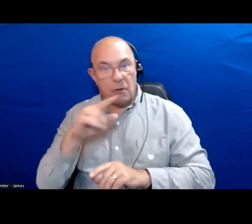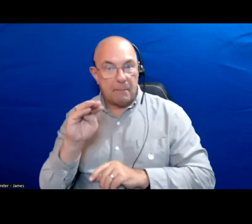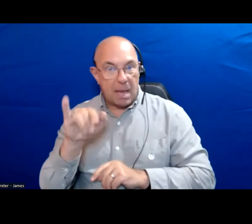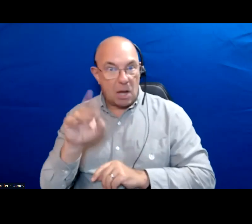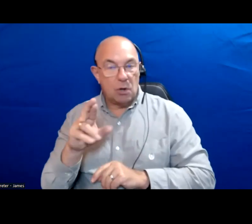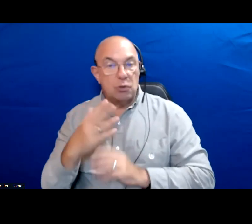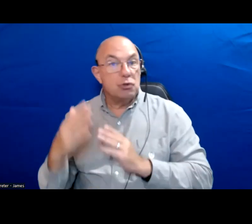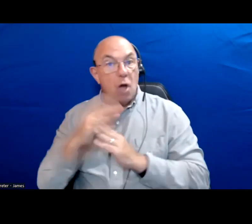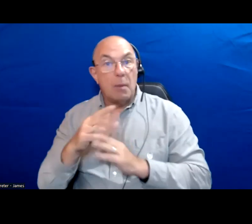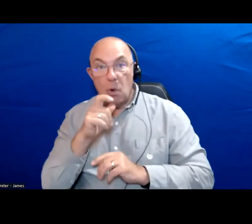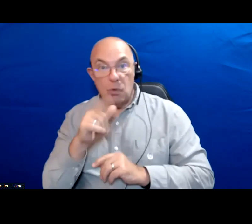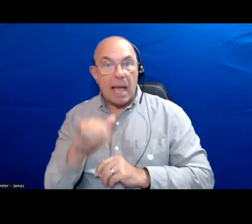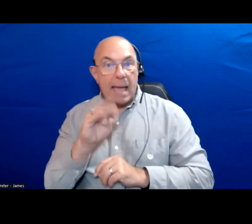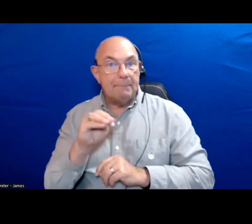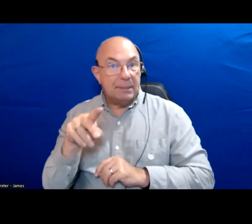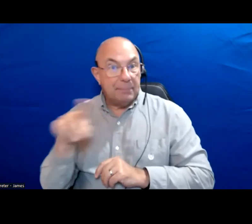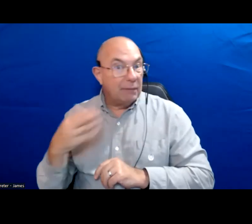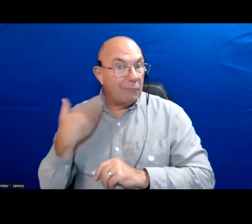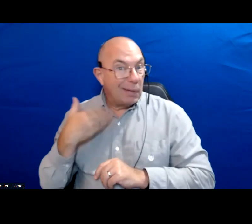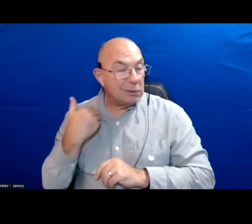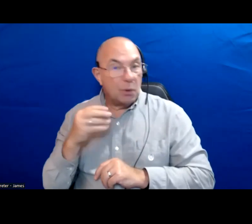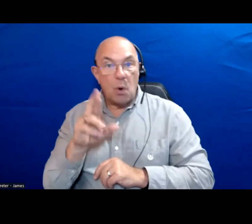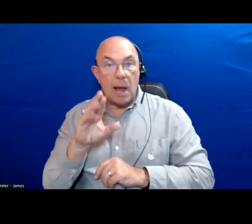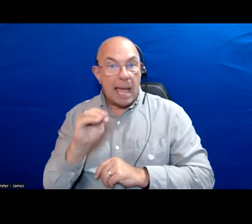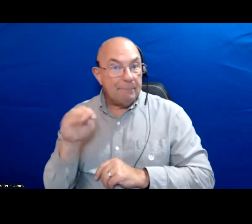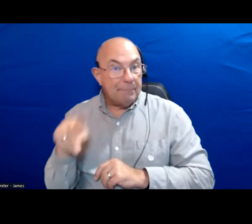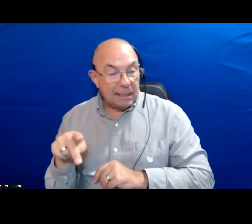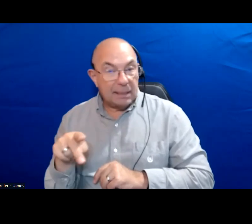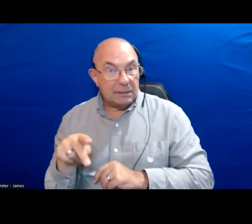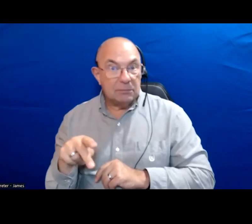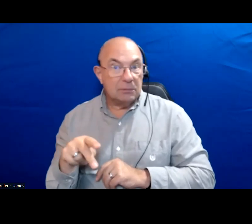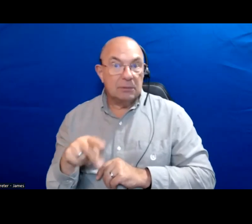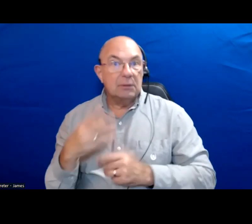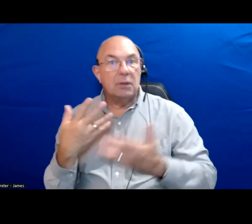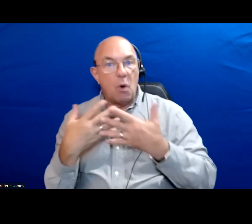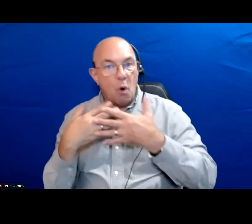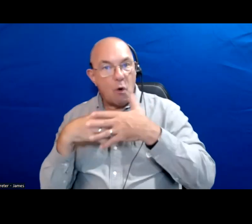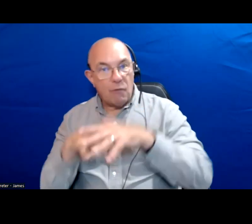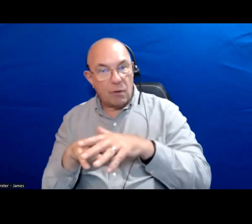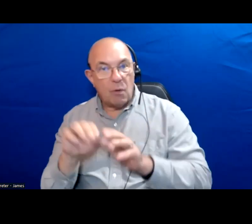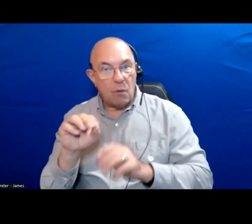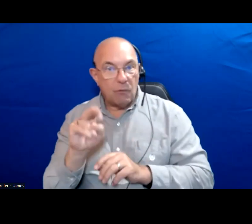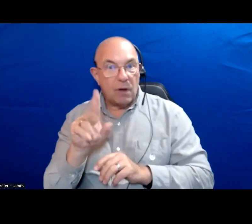were NPB or a minister or NP and there is an overlap one that comes to public transit,